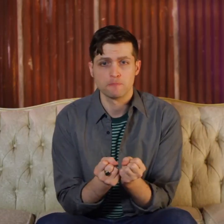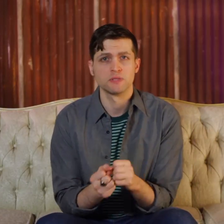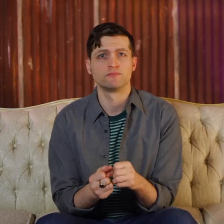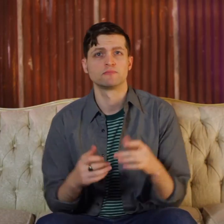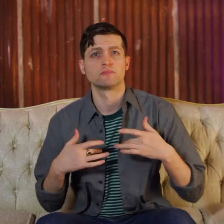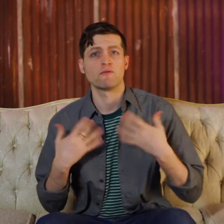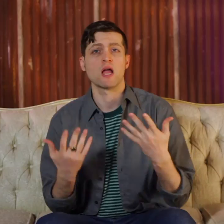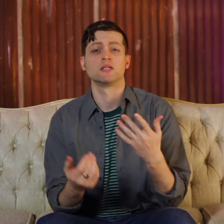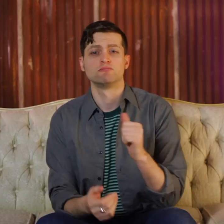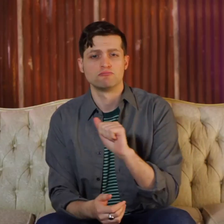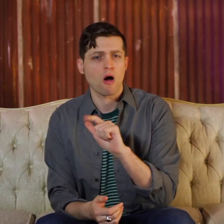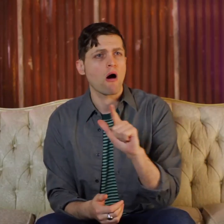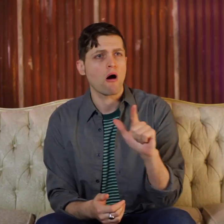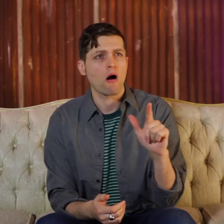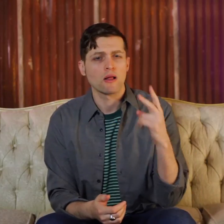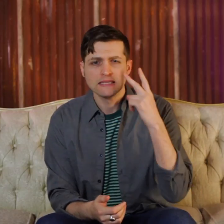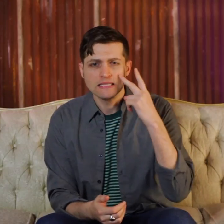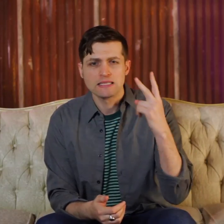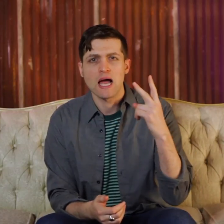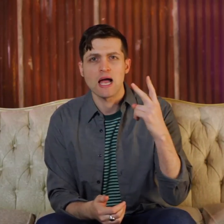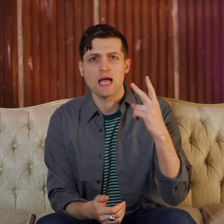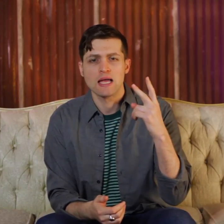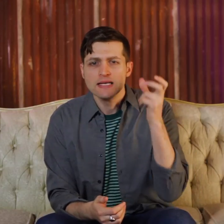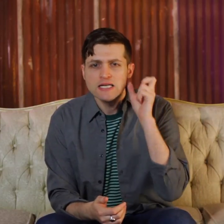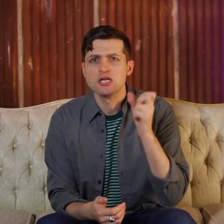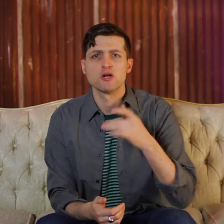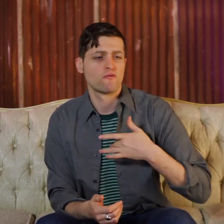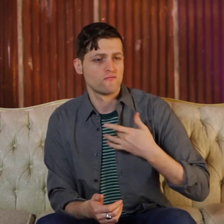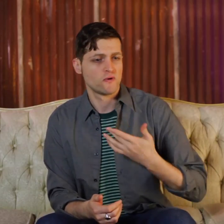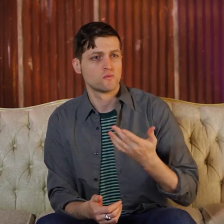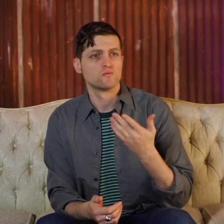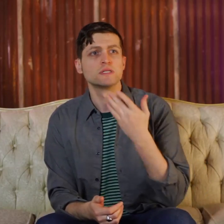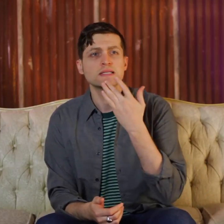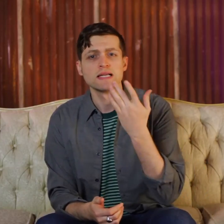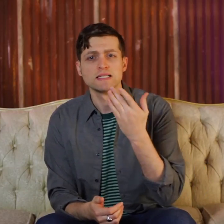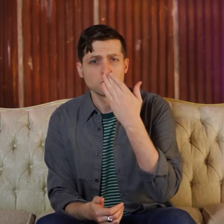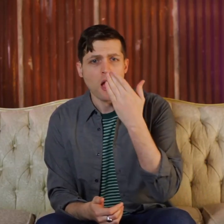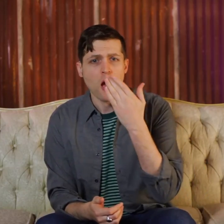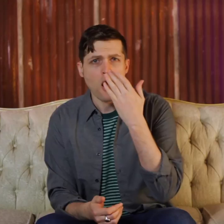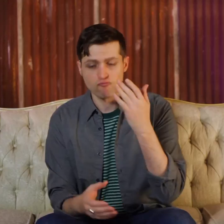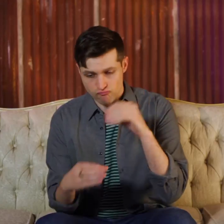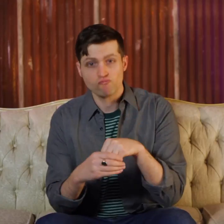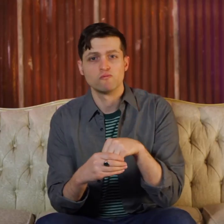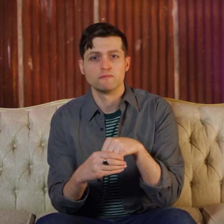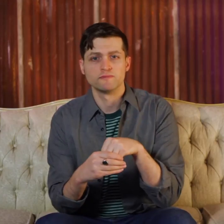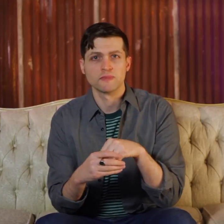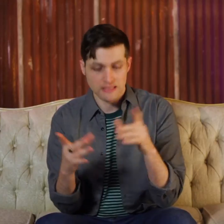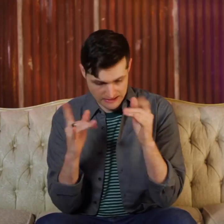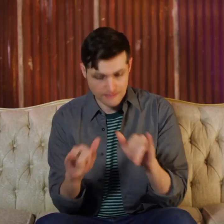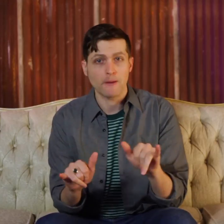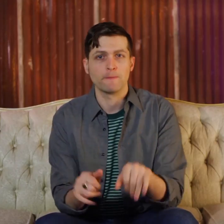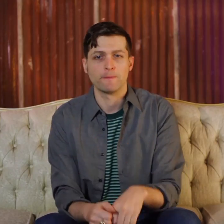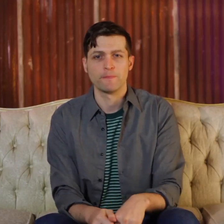The events incorporate sight, hearing, touch, taste and smell, all at the same time!